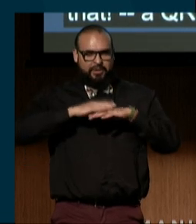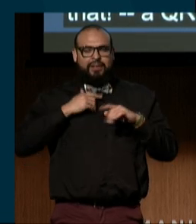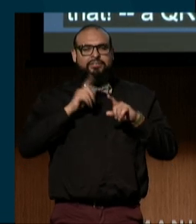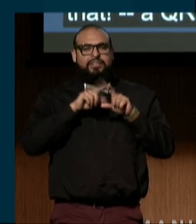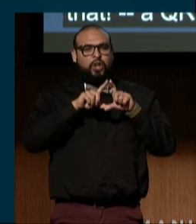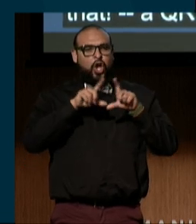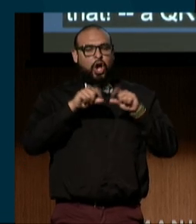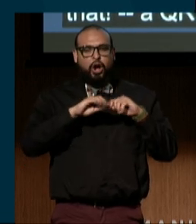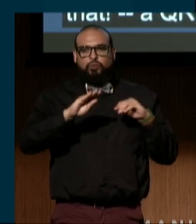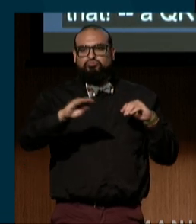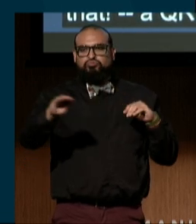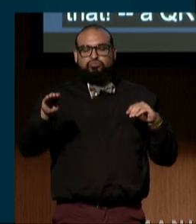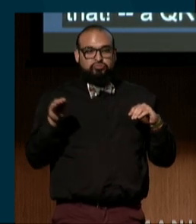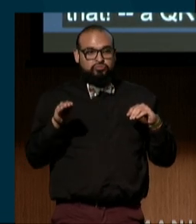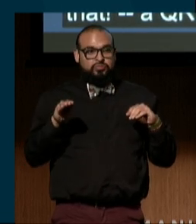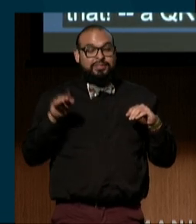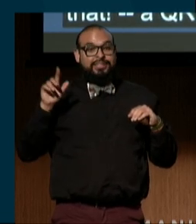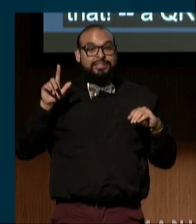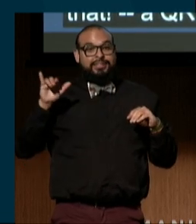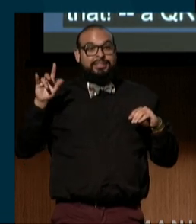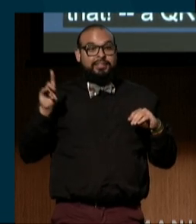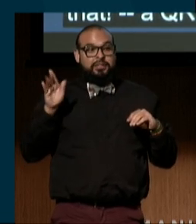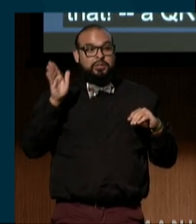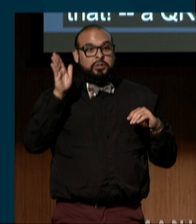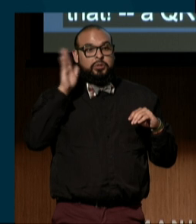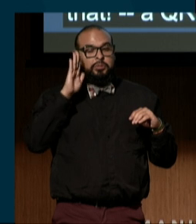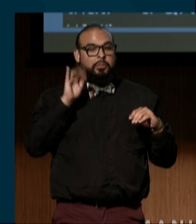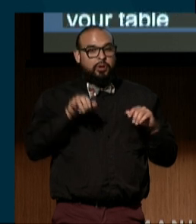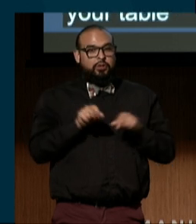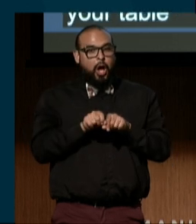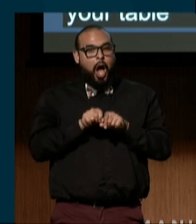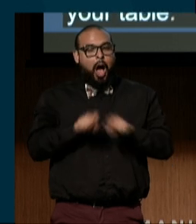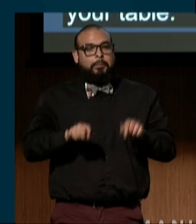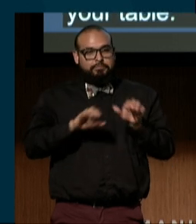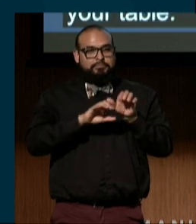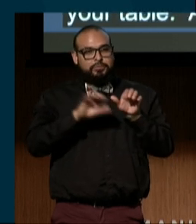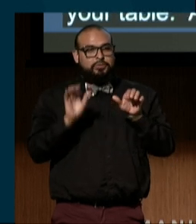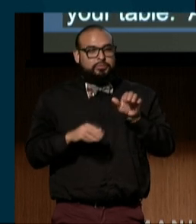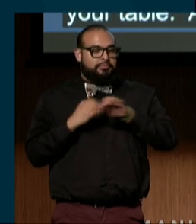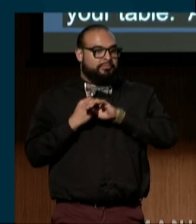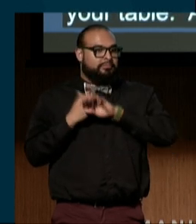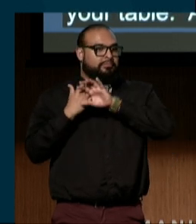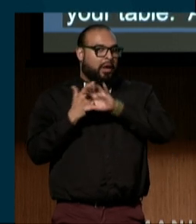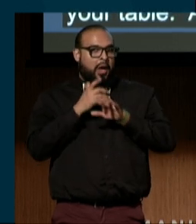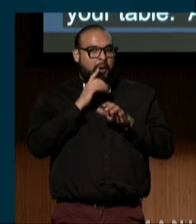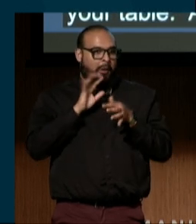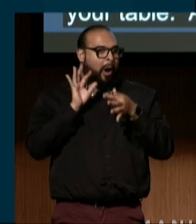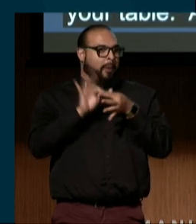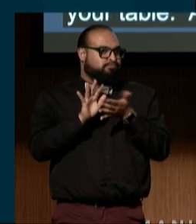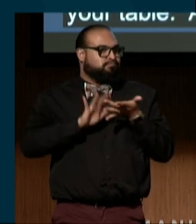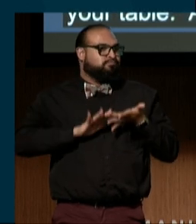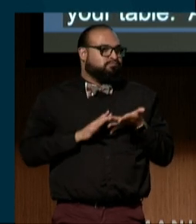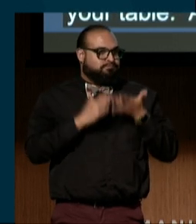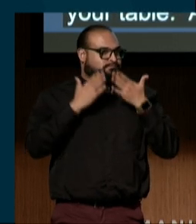A link will be dropped in the Zoom chat for all of our virtual attendees, thank you for being here.